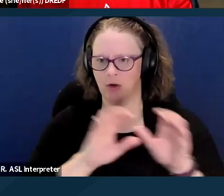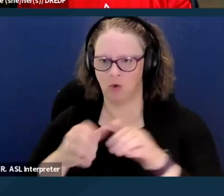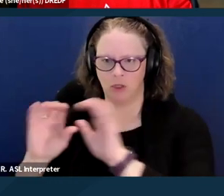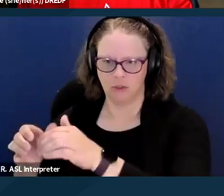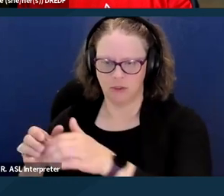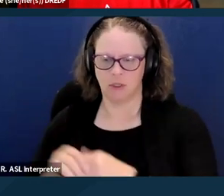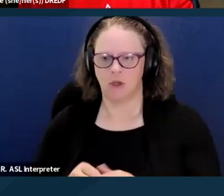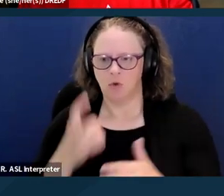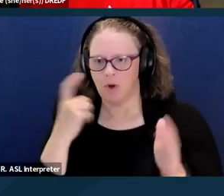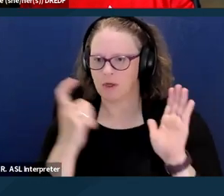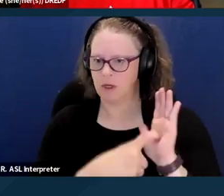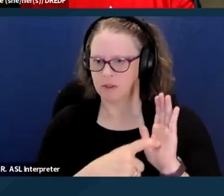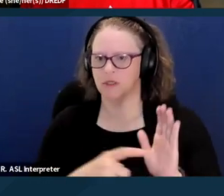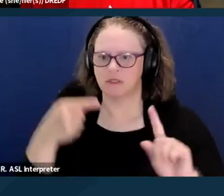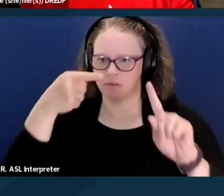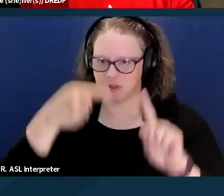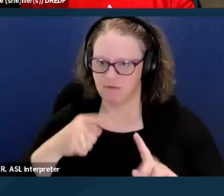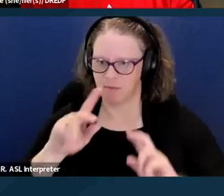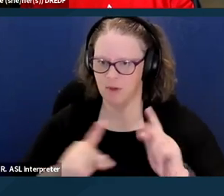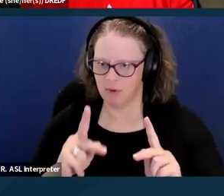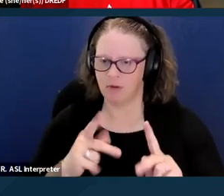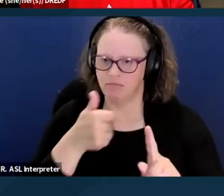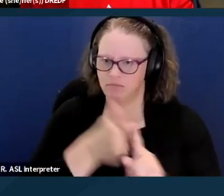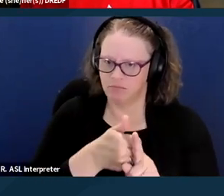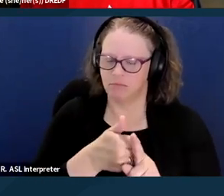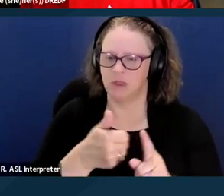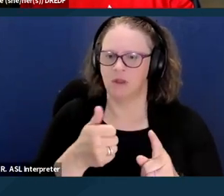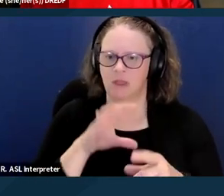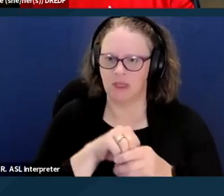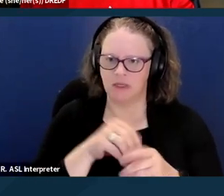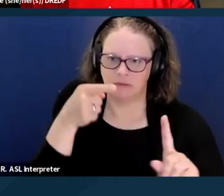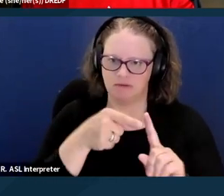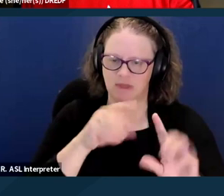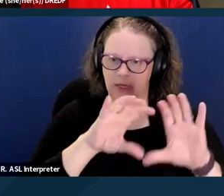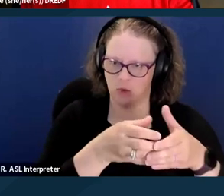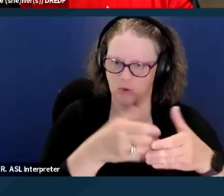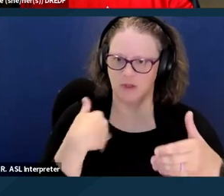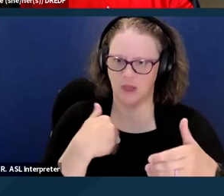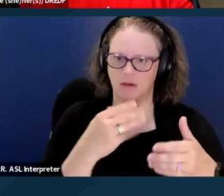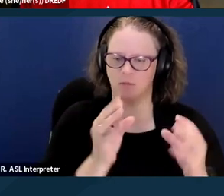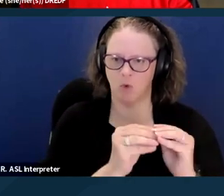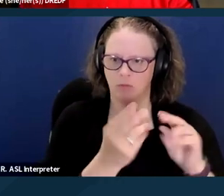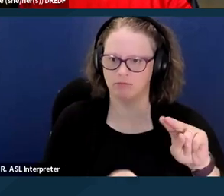people in certain categories as having, facing greater health risk, facing greater environmental,